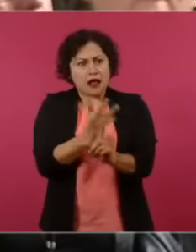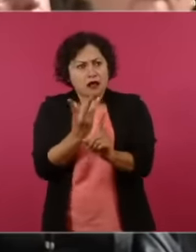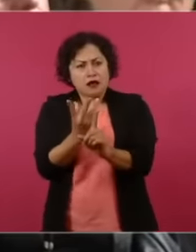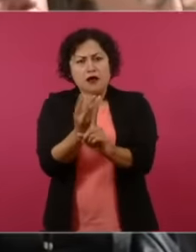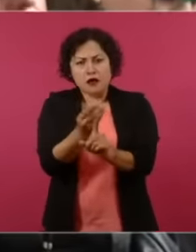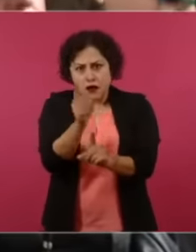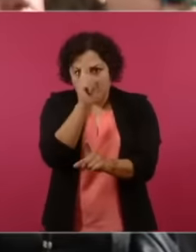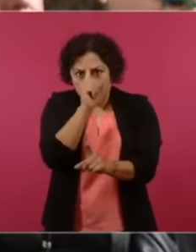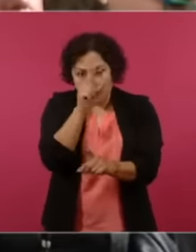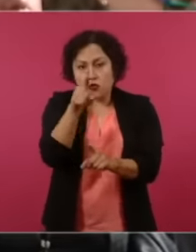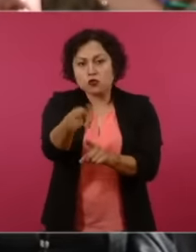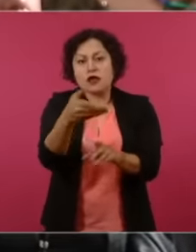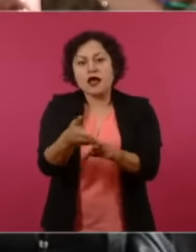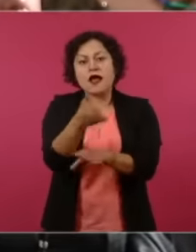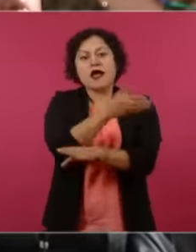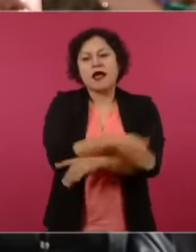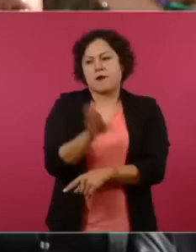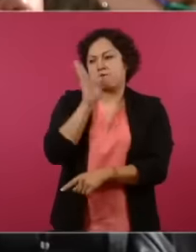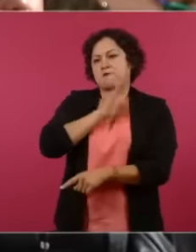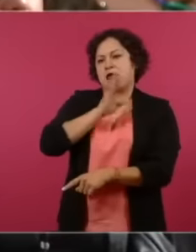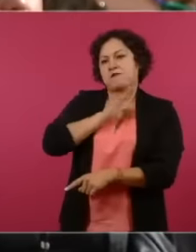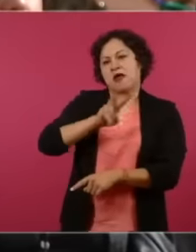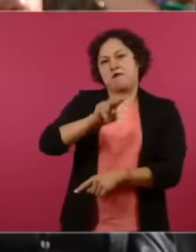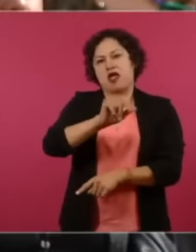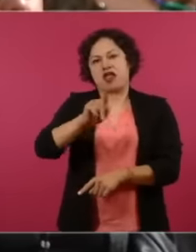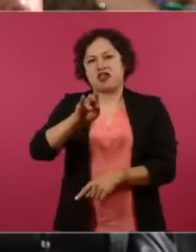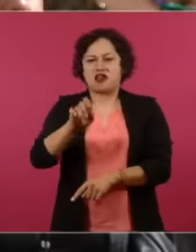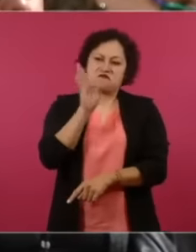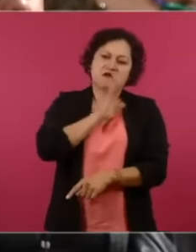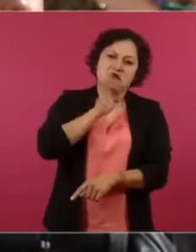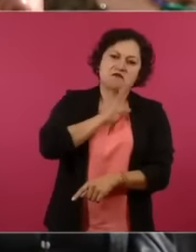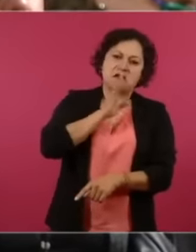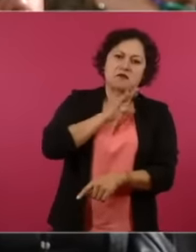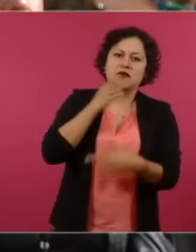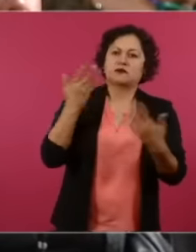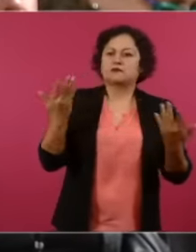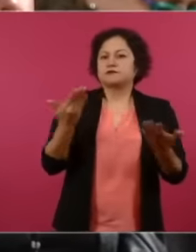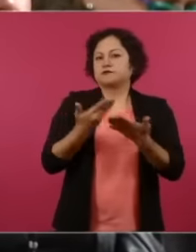you were talking about Valleres, and now it turns out that when you are already president, well, I don't either, I can't talk about